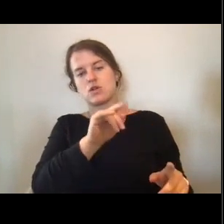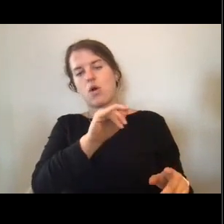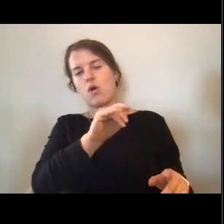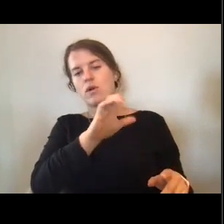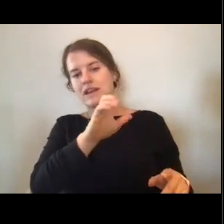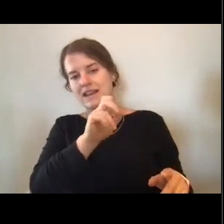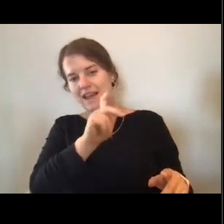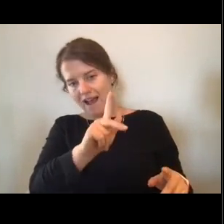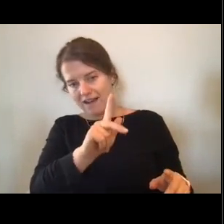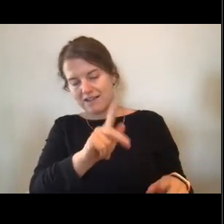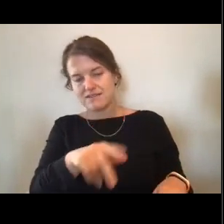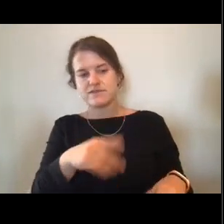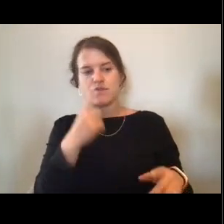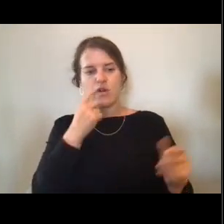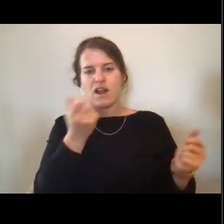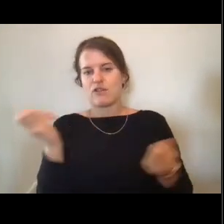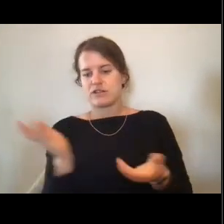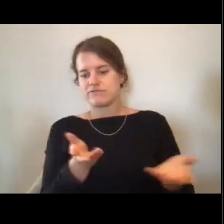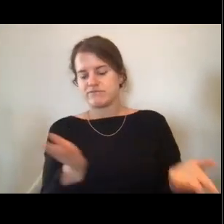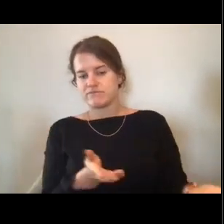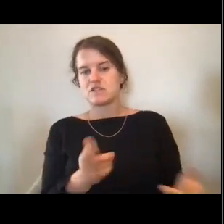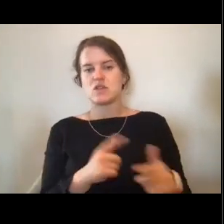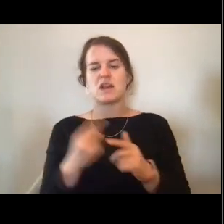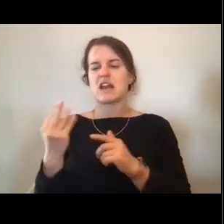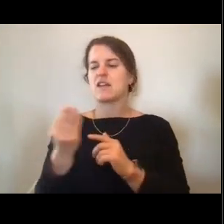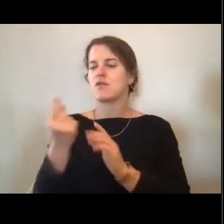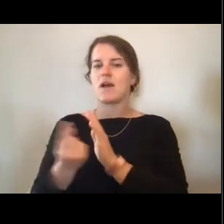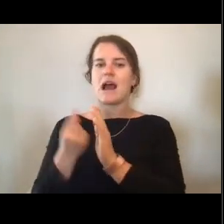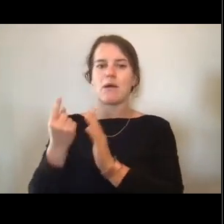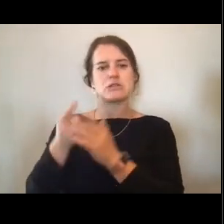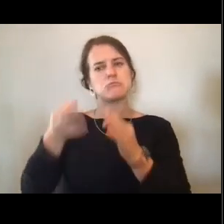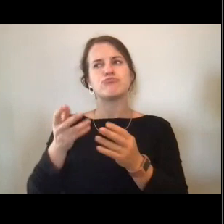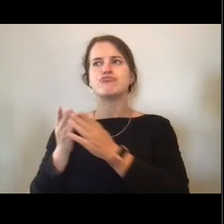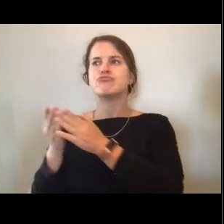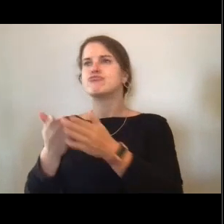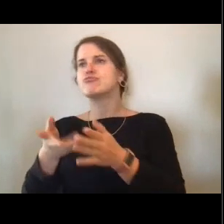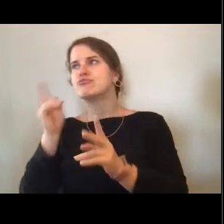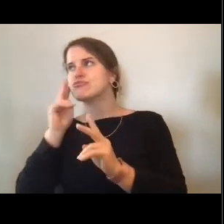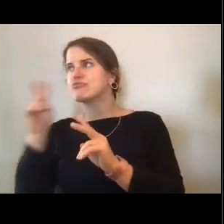and we decided to just go do a little sightseeing trip. And it was beautiful.